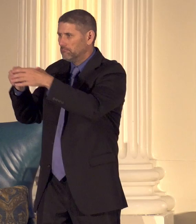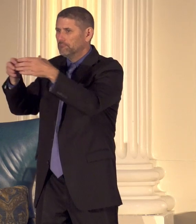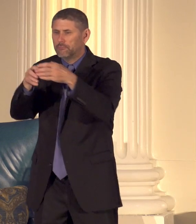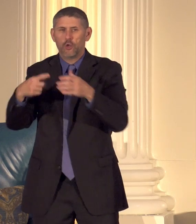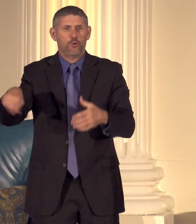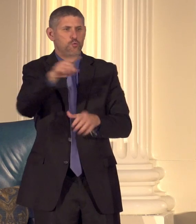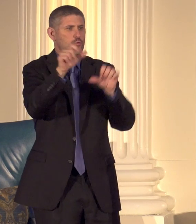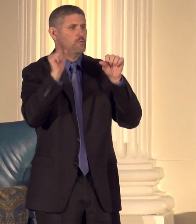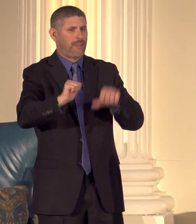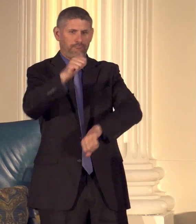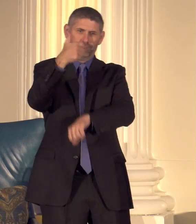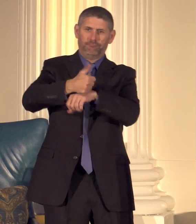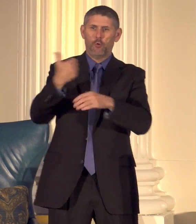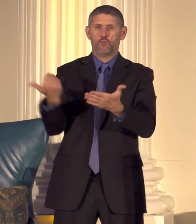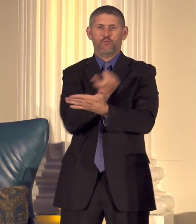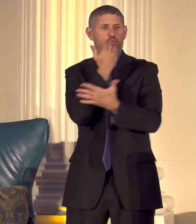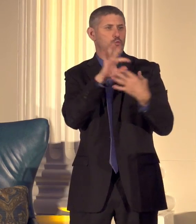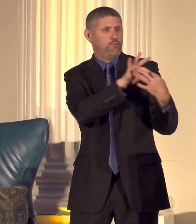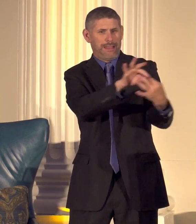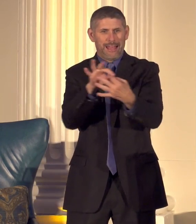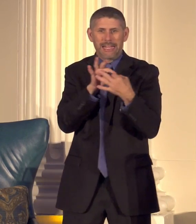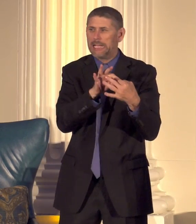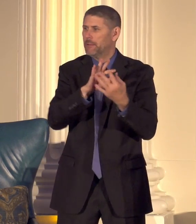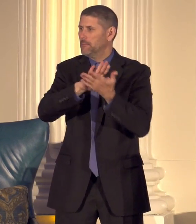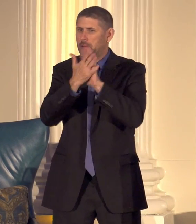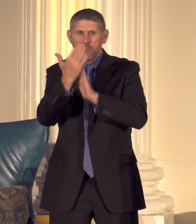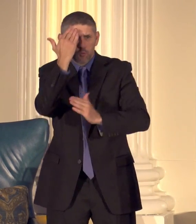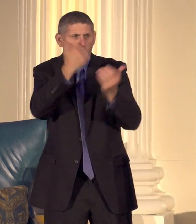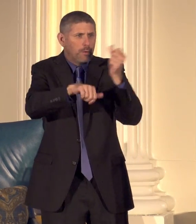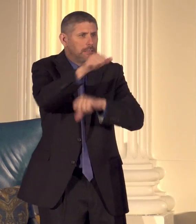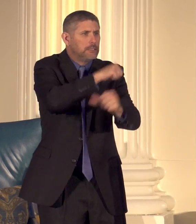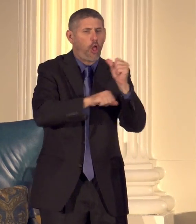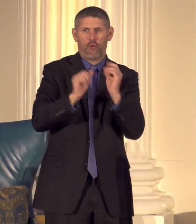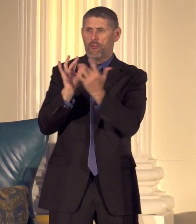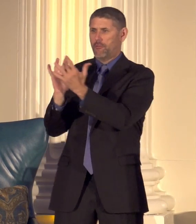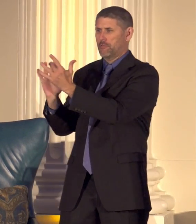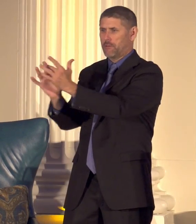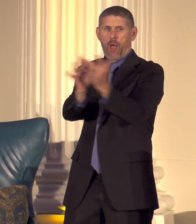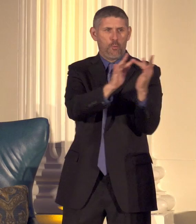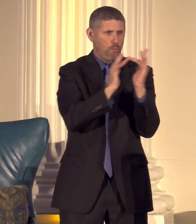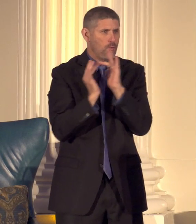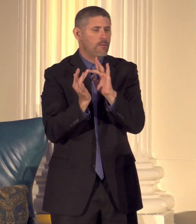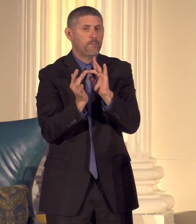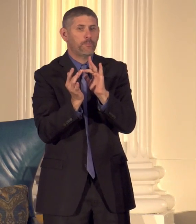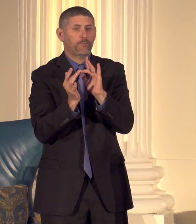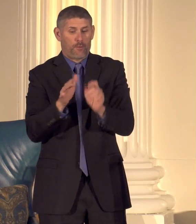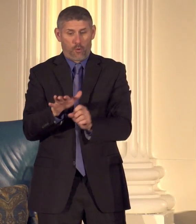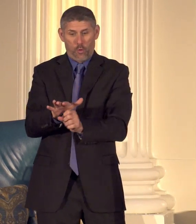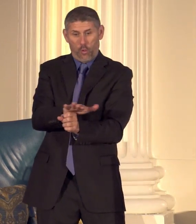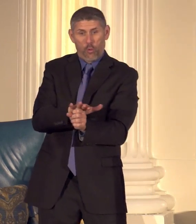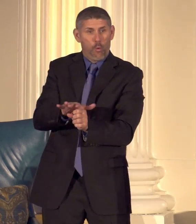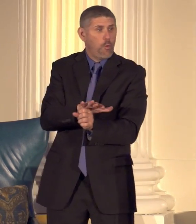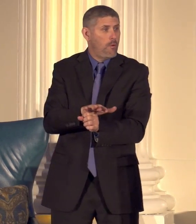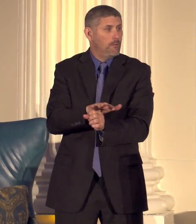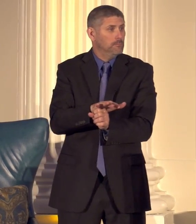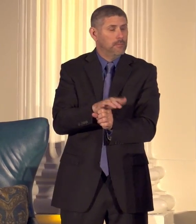relationships get to know each other and network on a local level I would like to